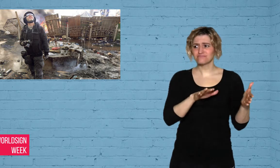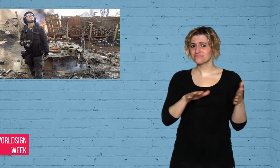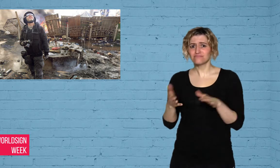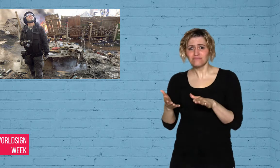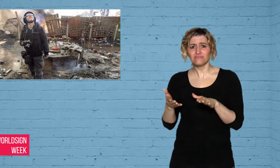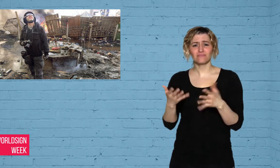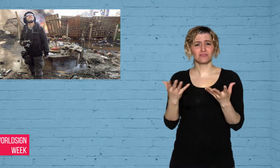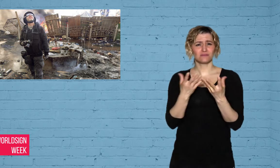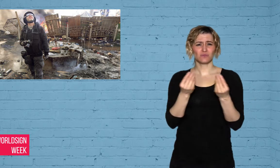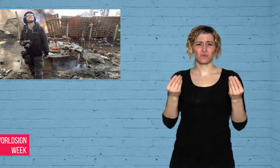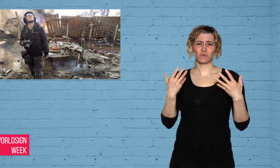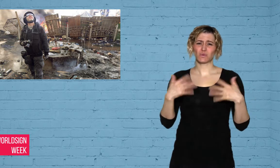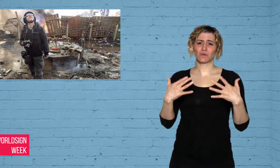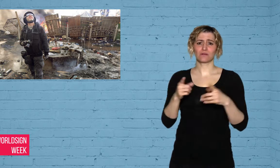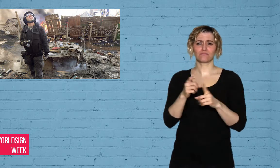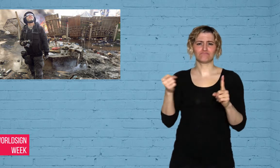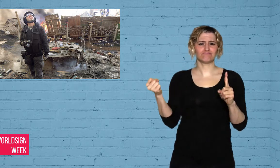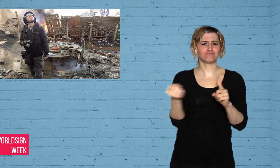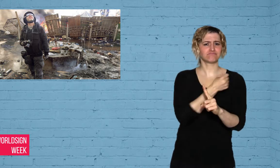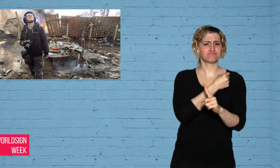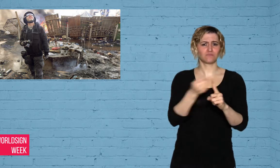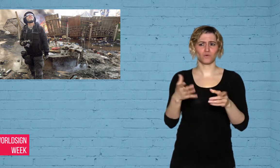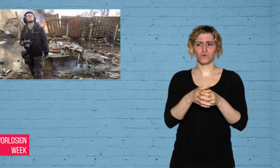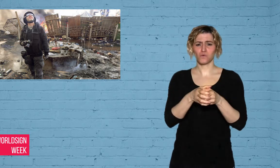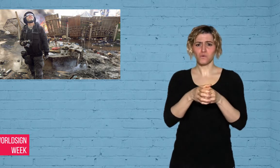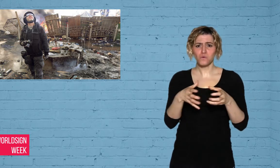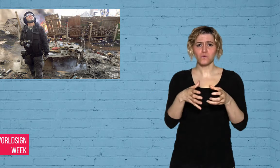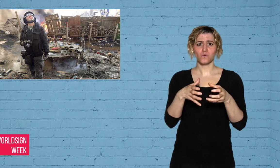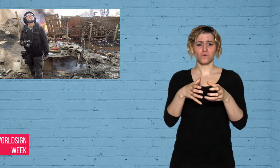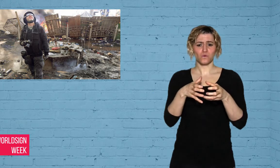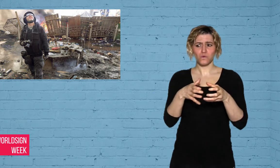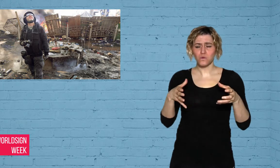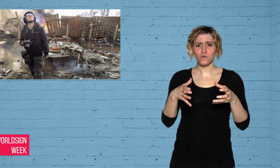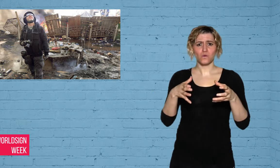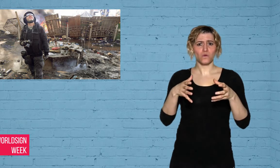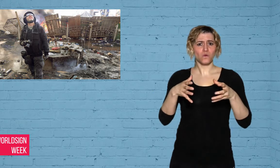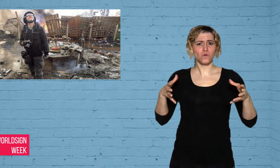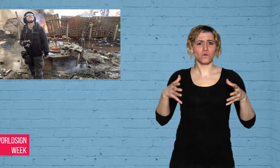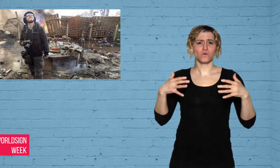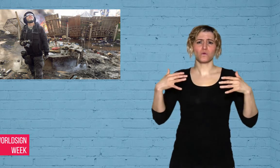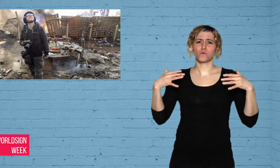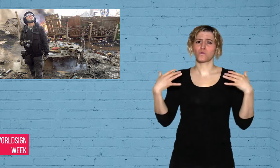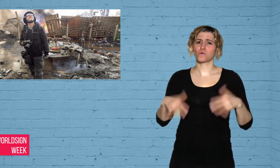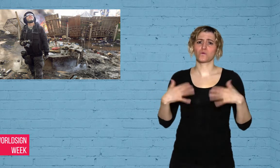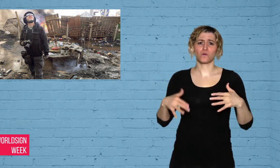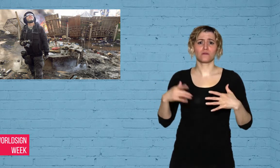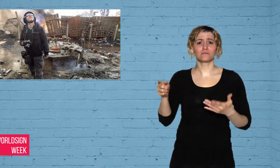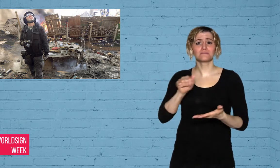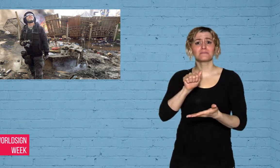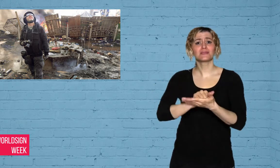violence, it was too dangerous to work